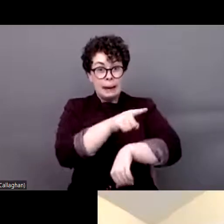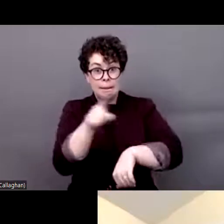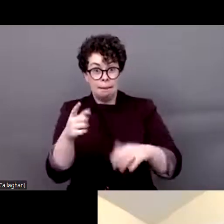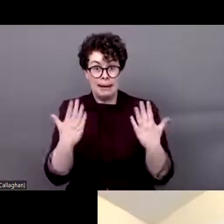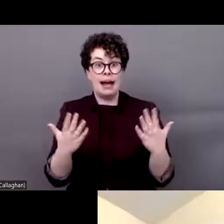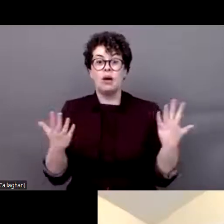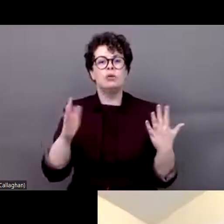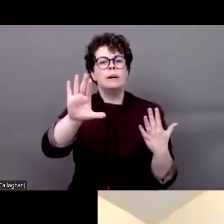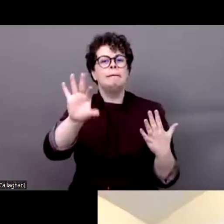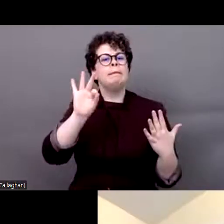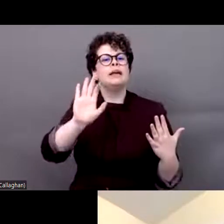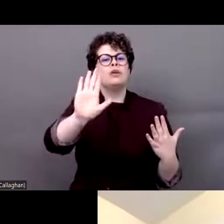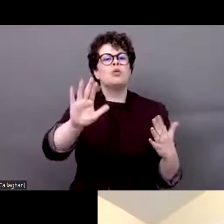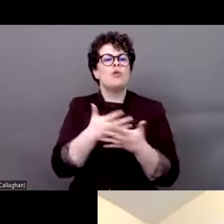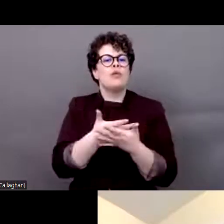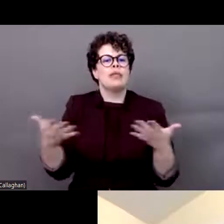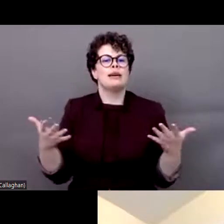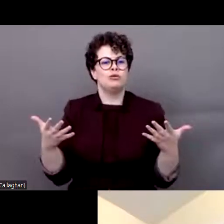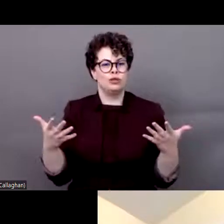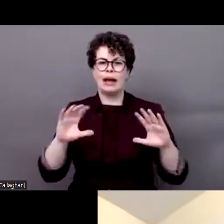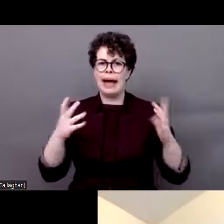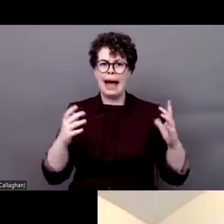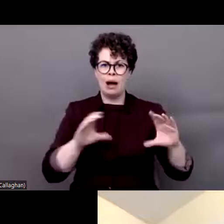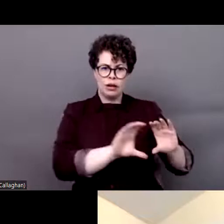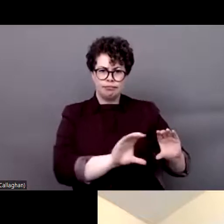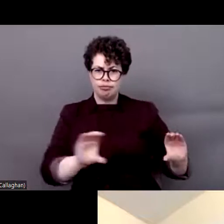of your choice, in the language of choice at the bottom of the screen.